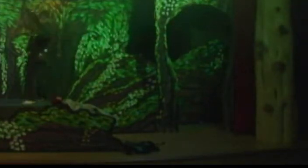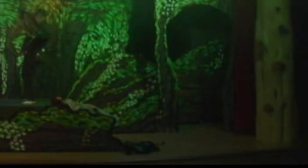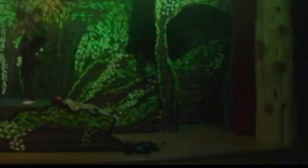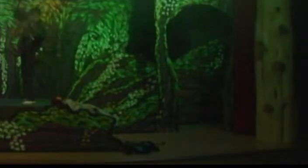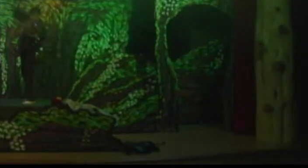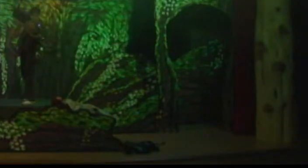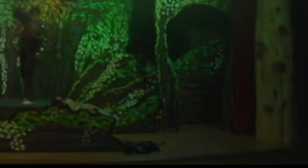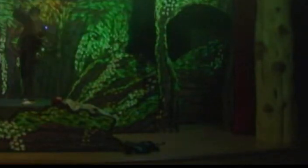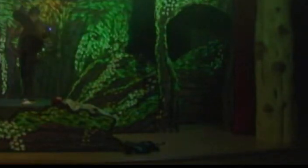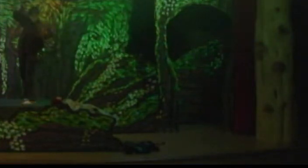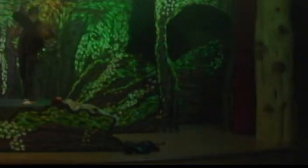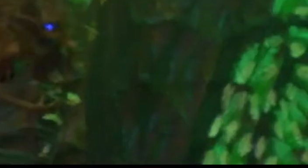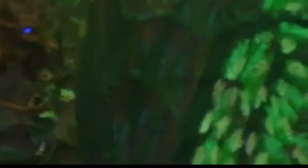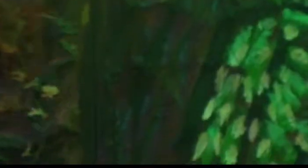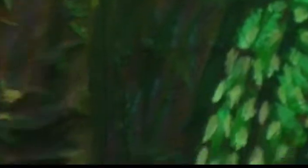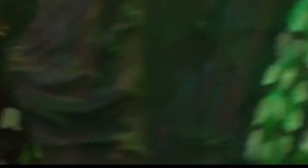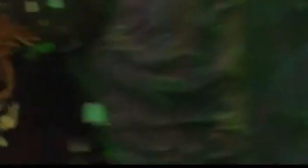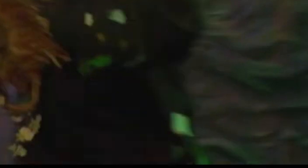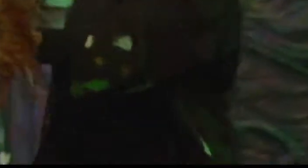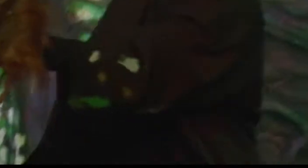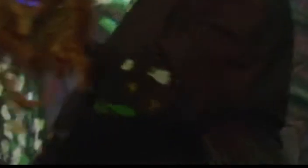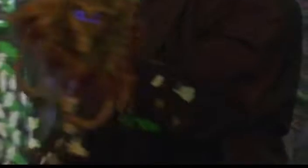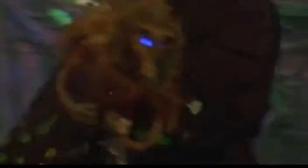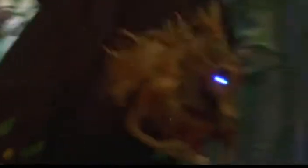[Harp sound]